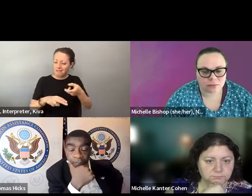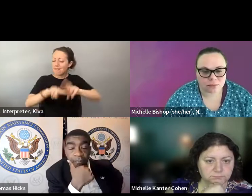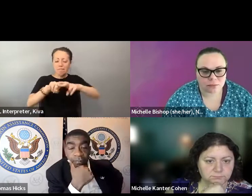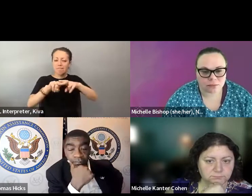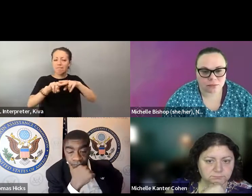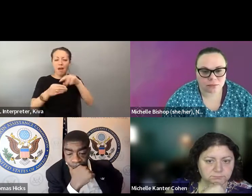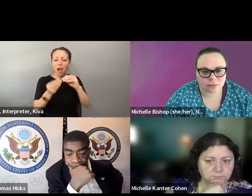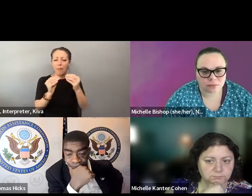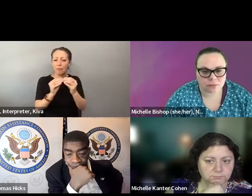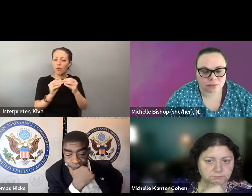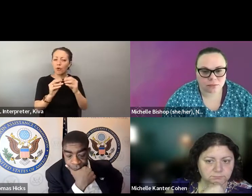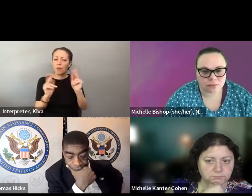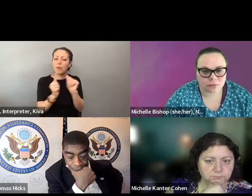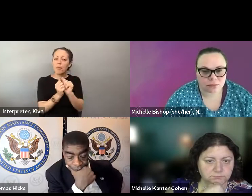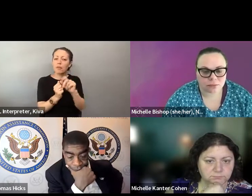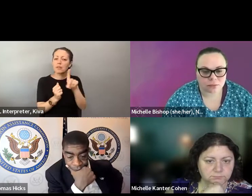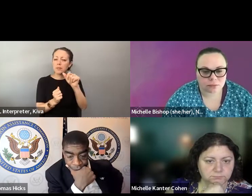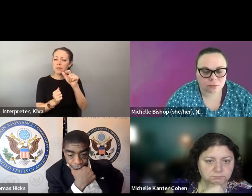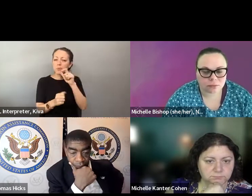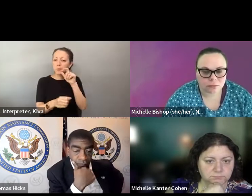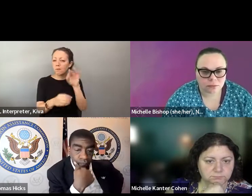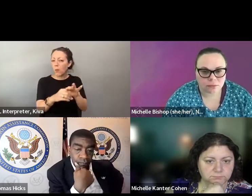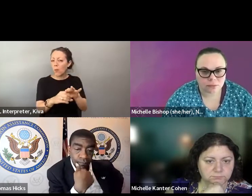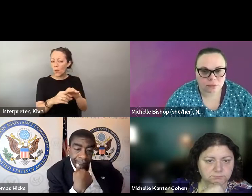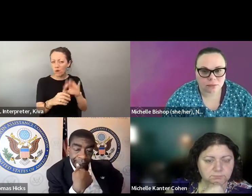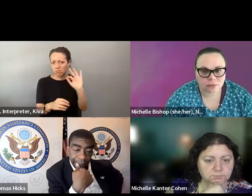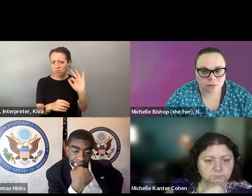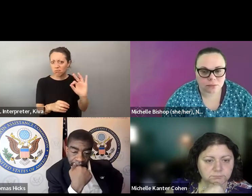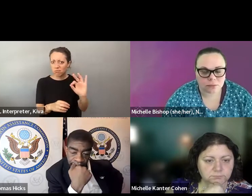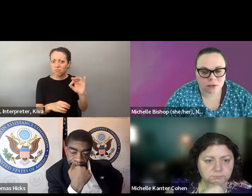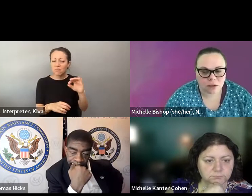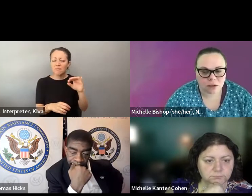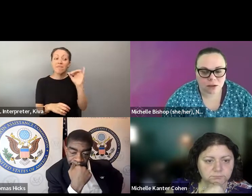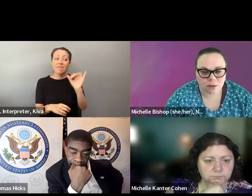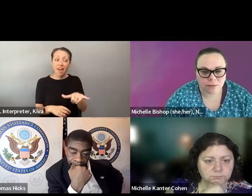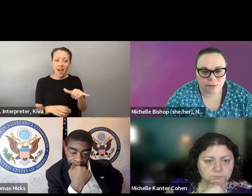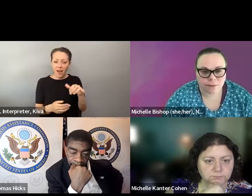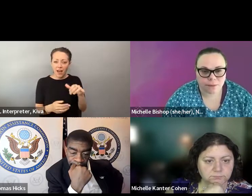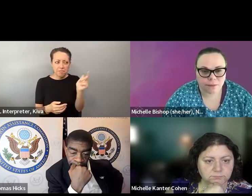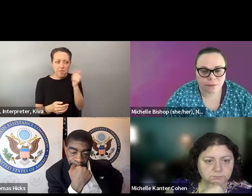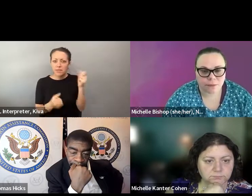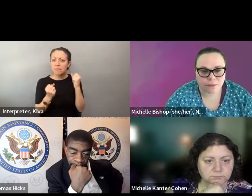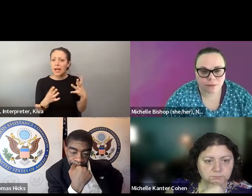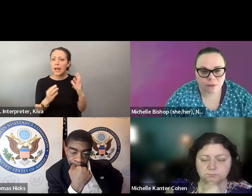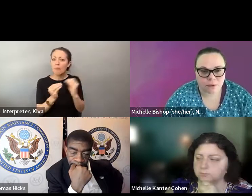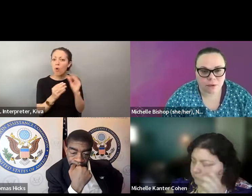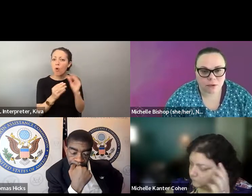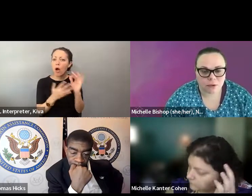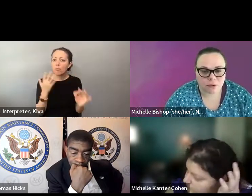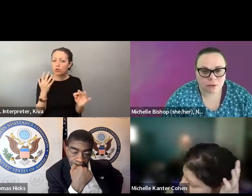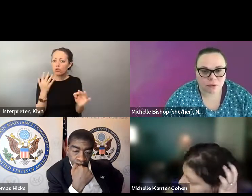And among people with disabilities. And it is definitely related Turn out in 2,020, and among people with disabilities, and it is definitely related to the increased access to different voting options.